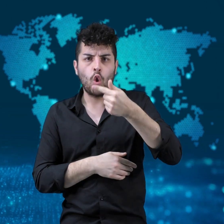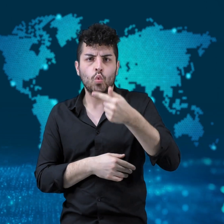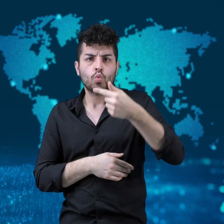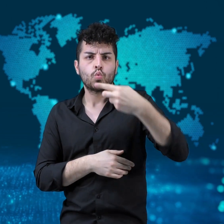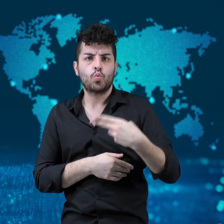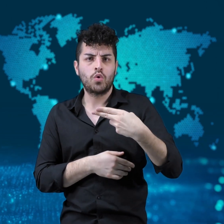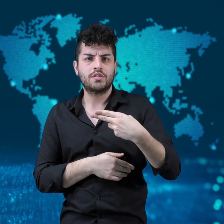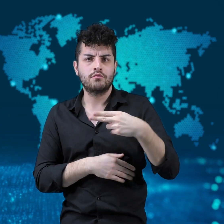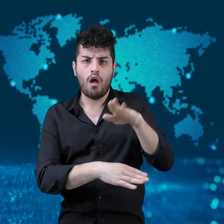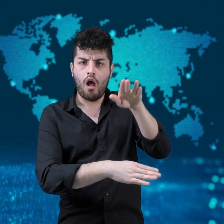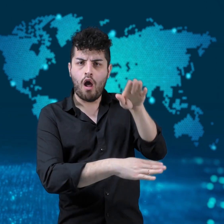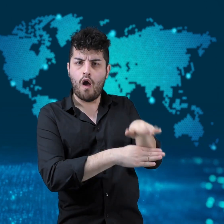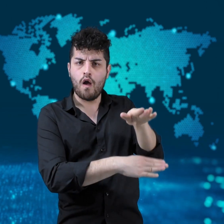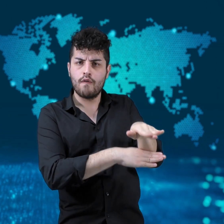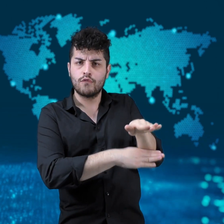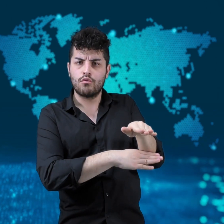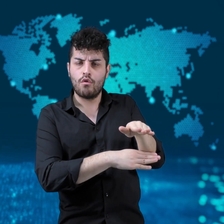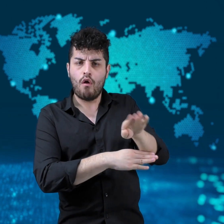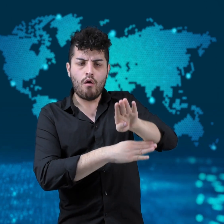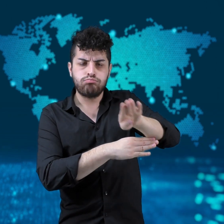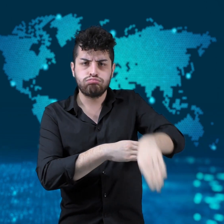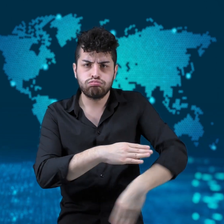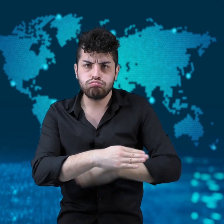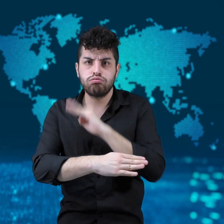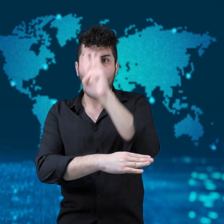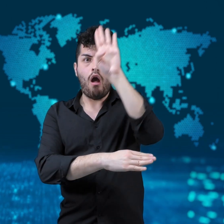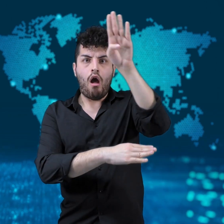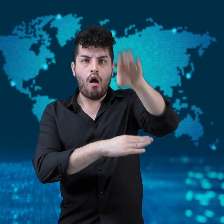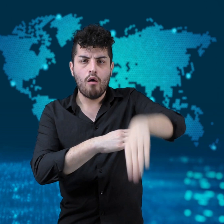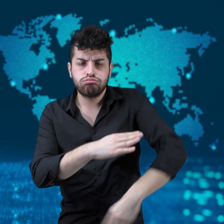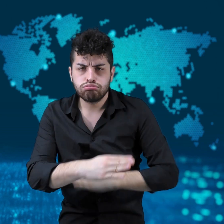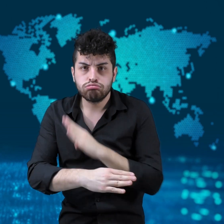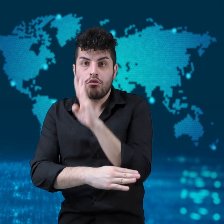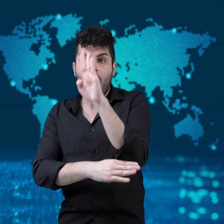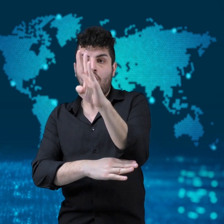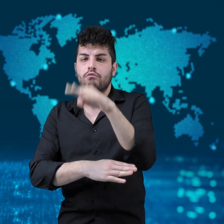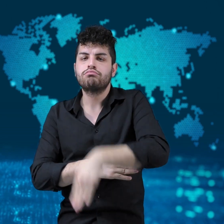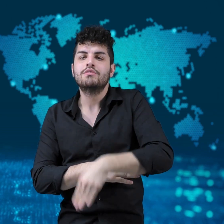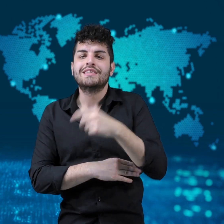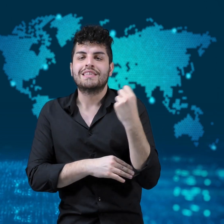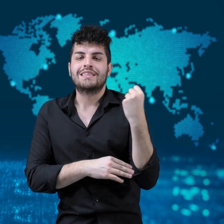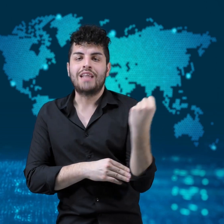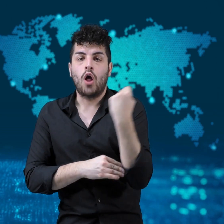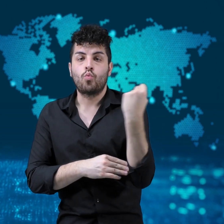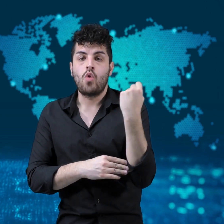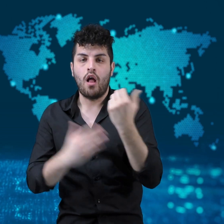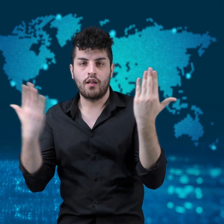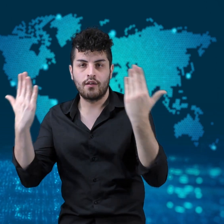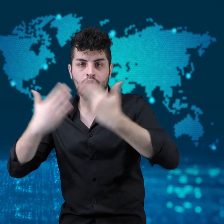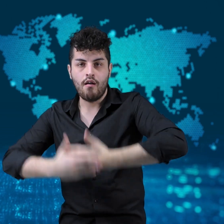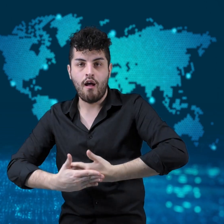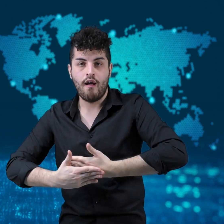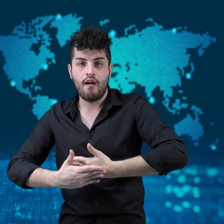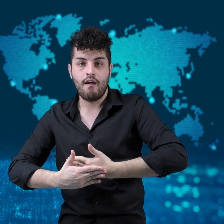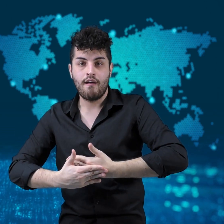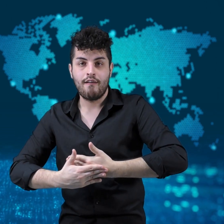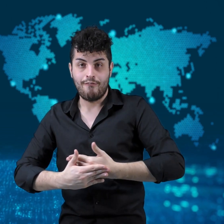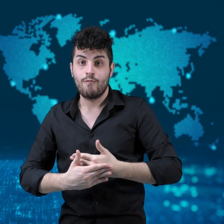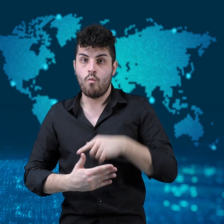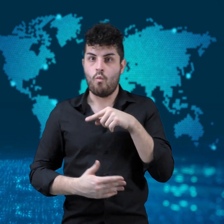The “chain” did not break from Thursday afternoon until Saturday